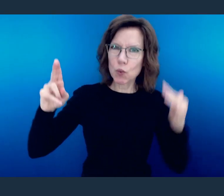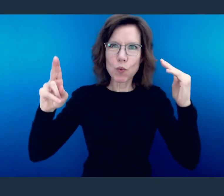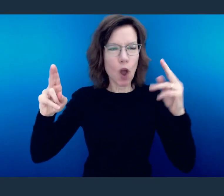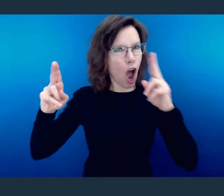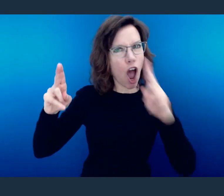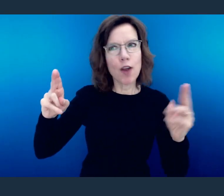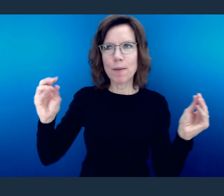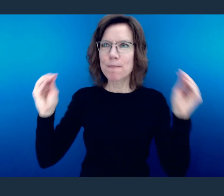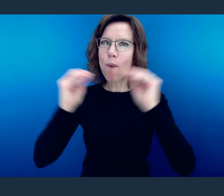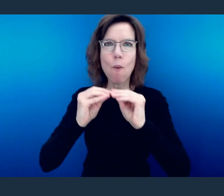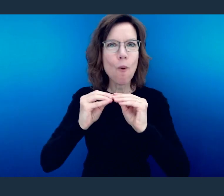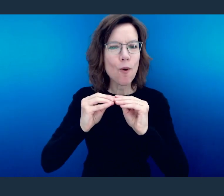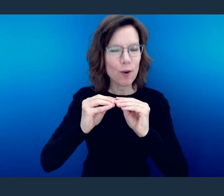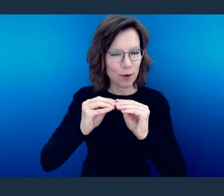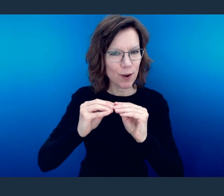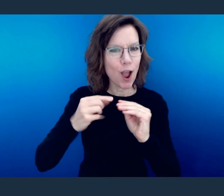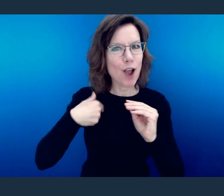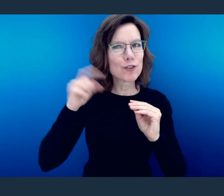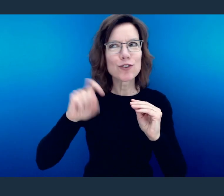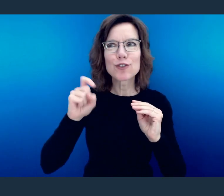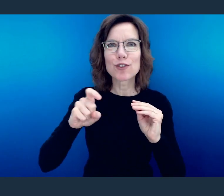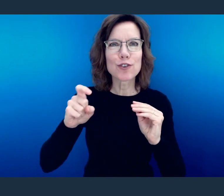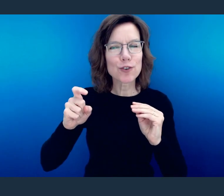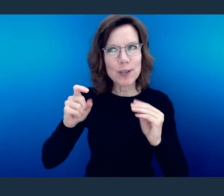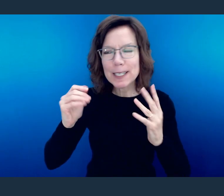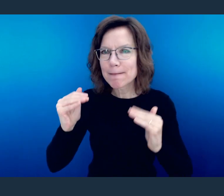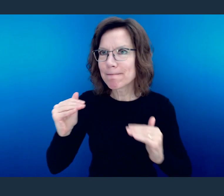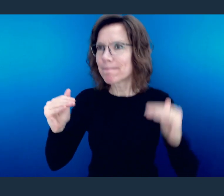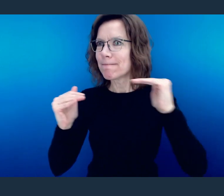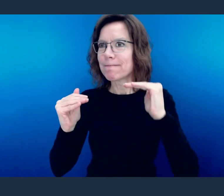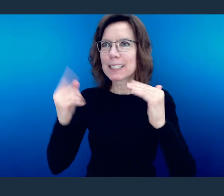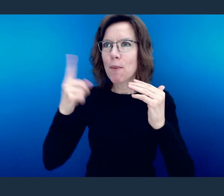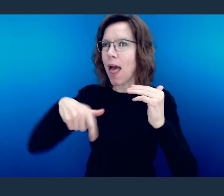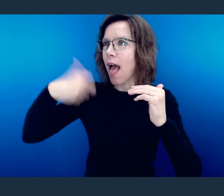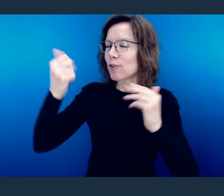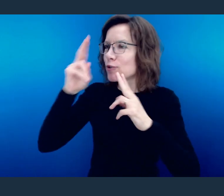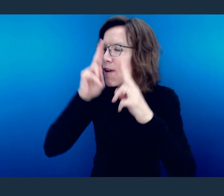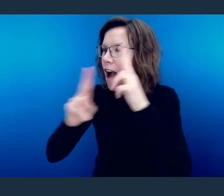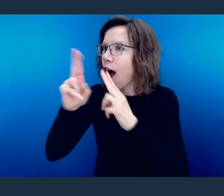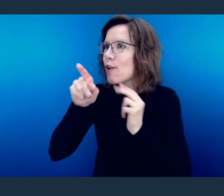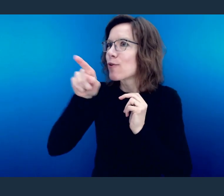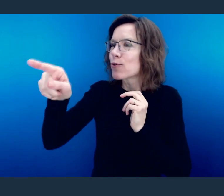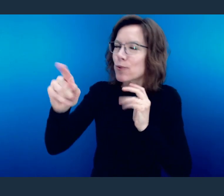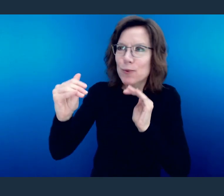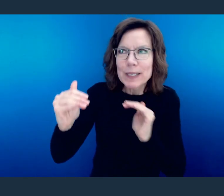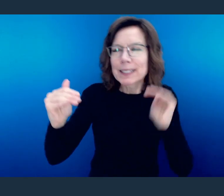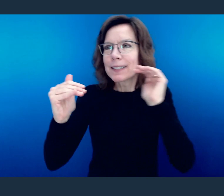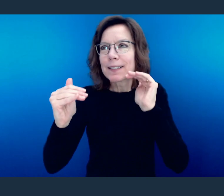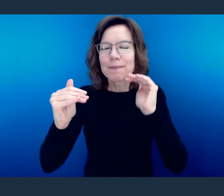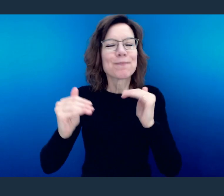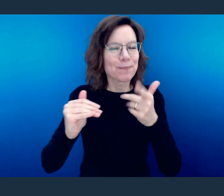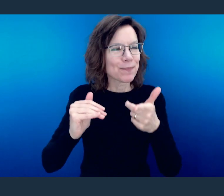Going beyond to do and exhort and encourage one another to honor someone else.